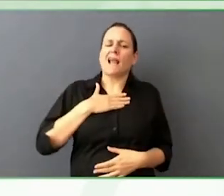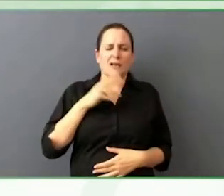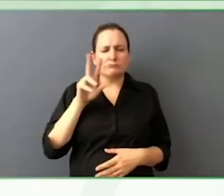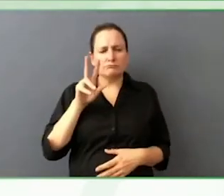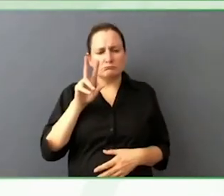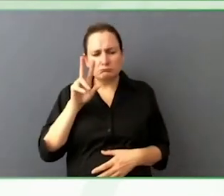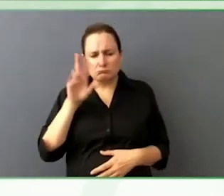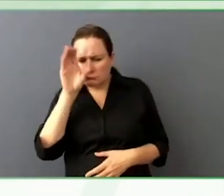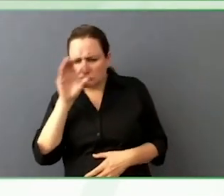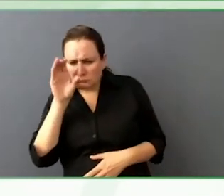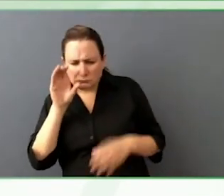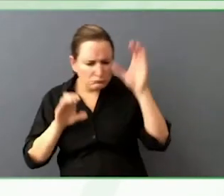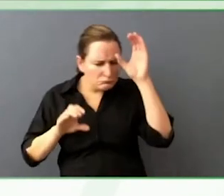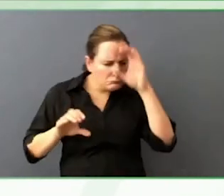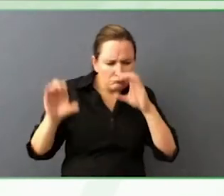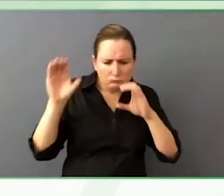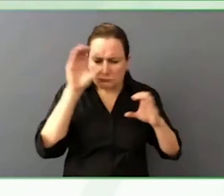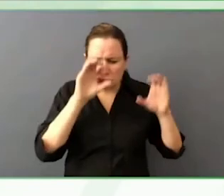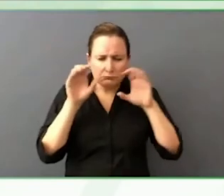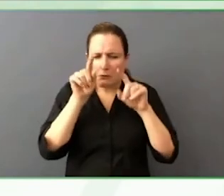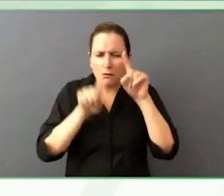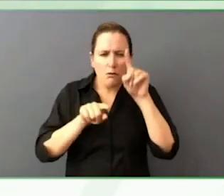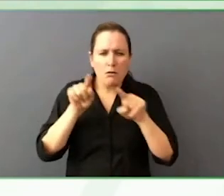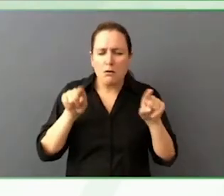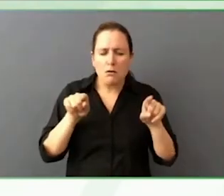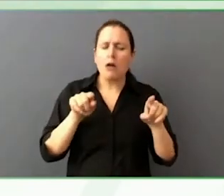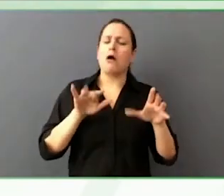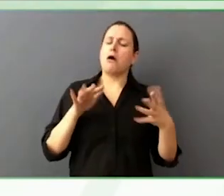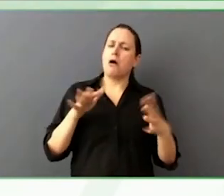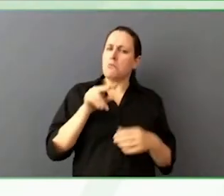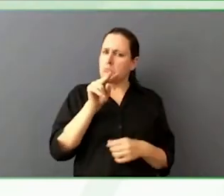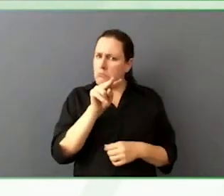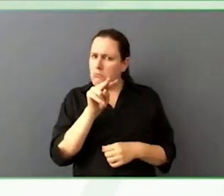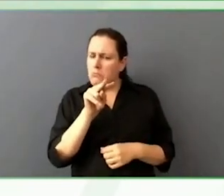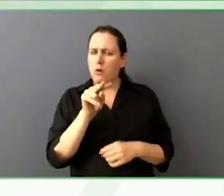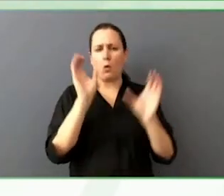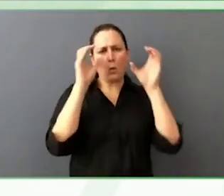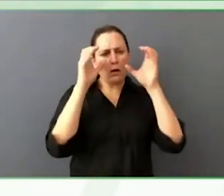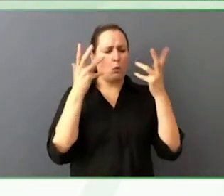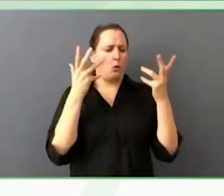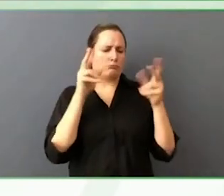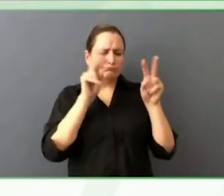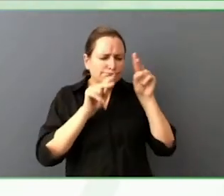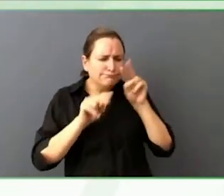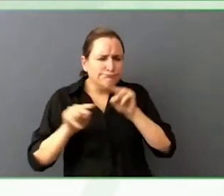To take that jump, or they want to have a sort of single guides shown.